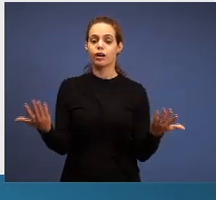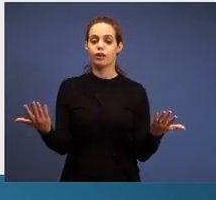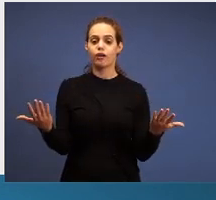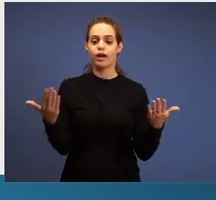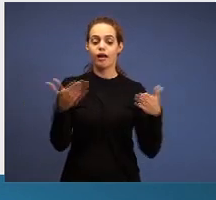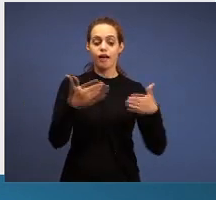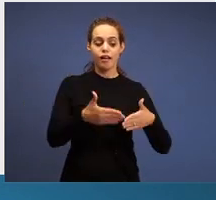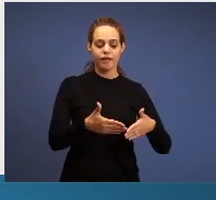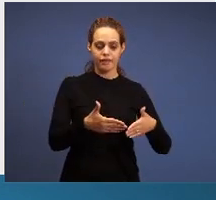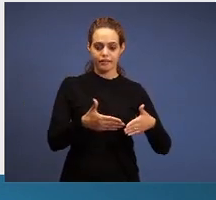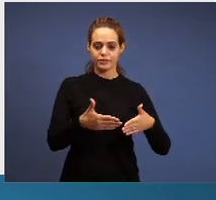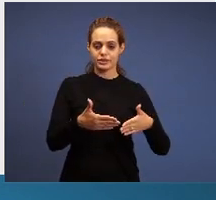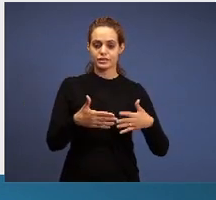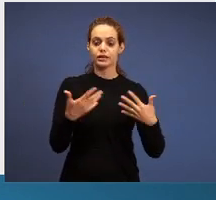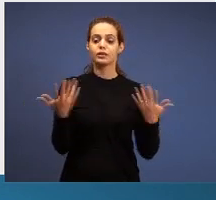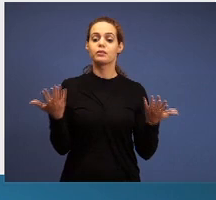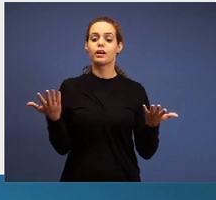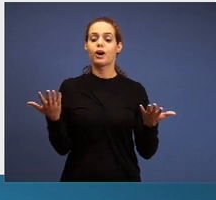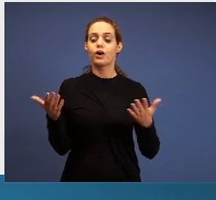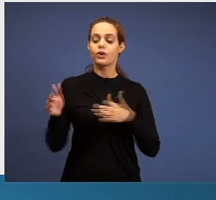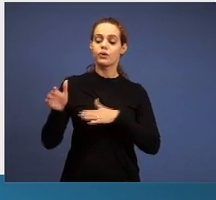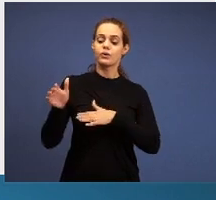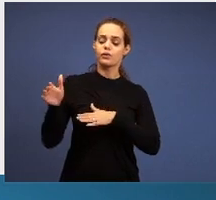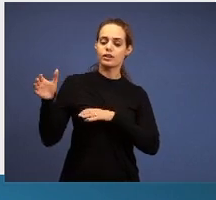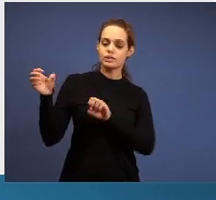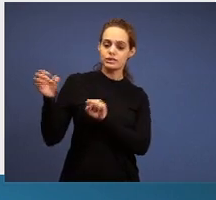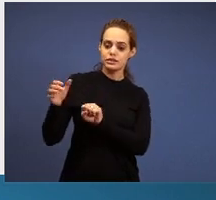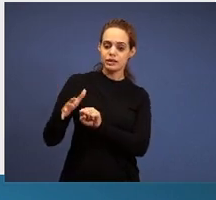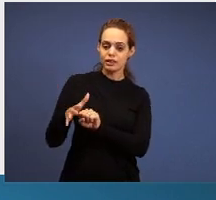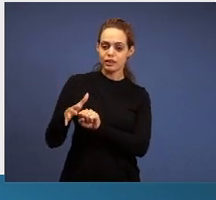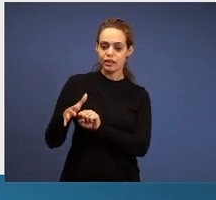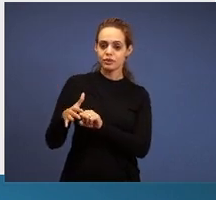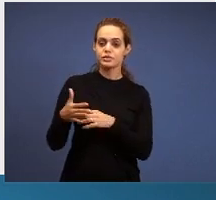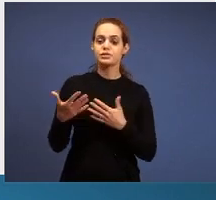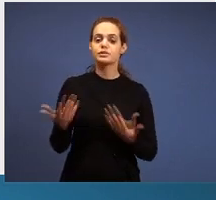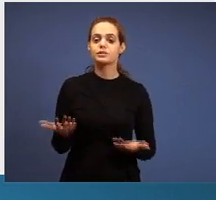Where is it? Have another question, where is the